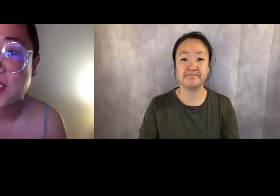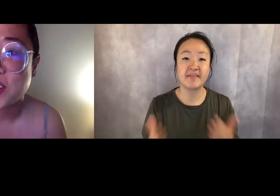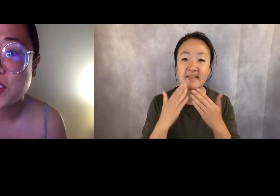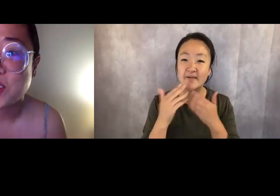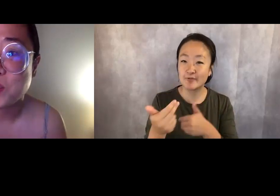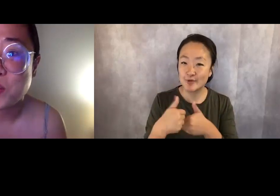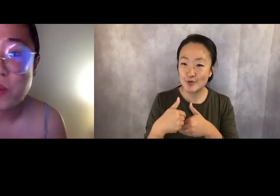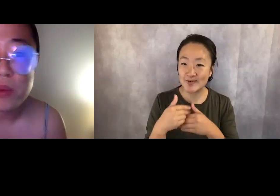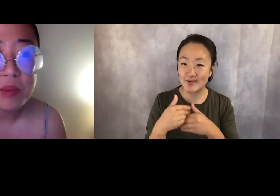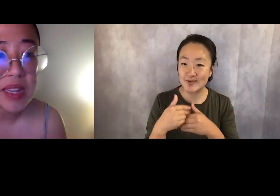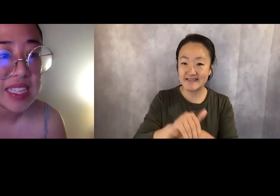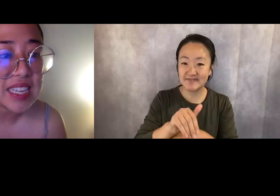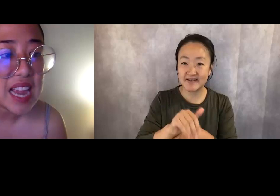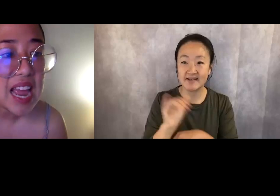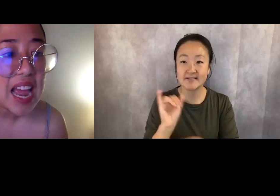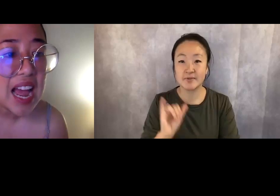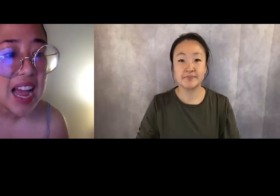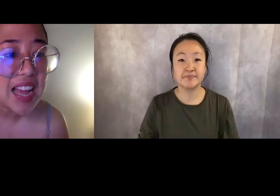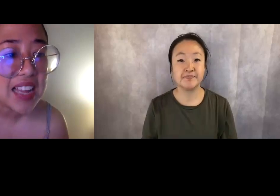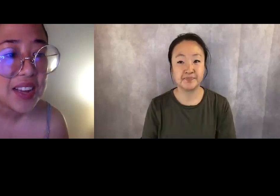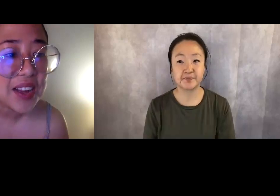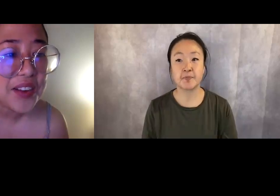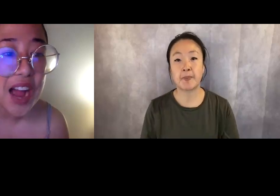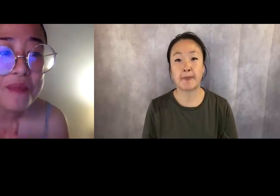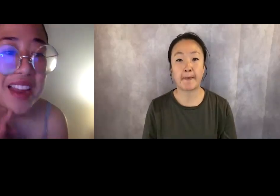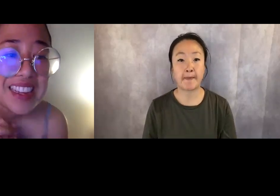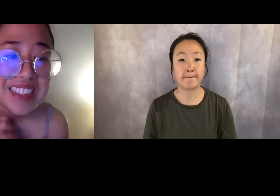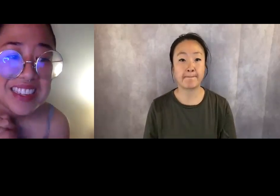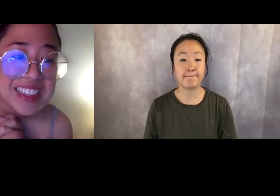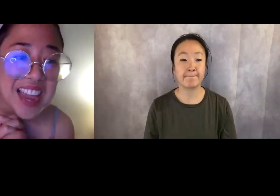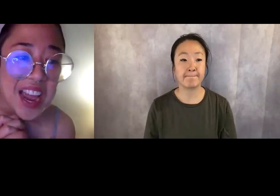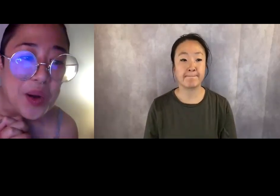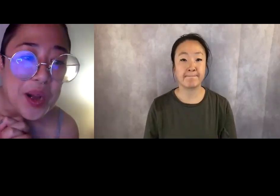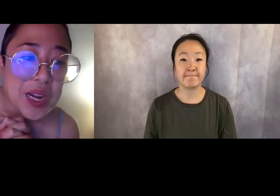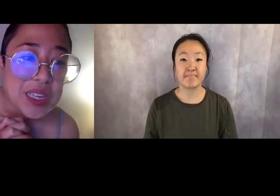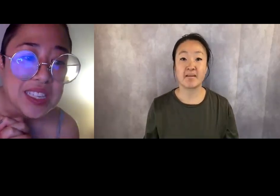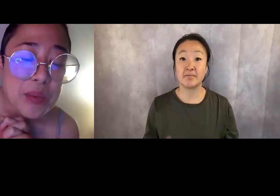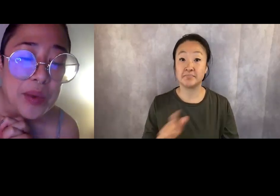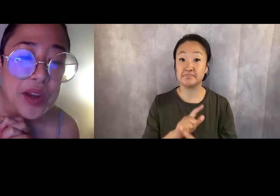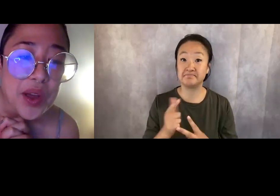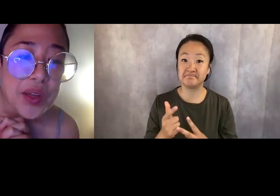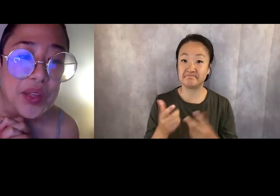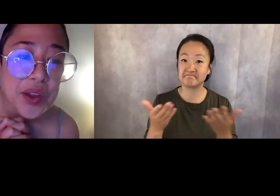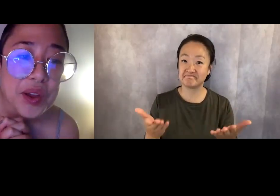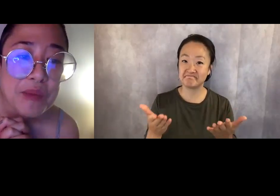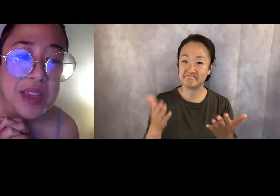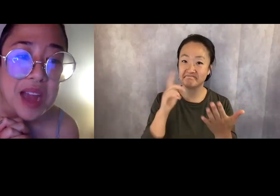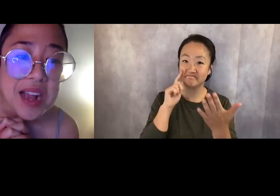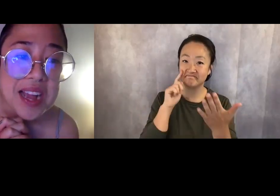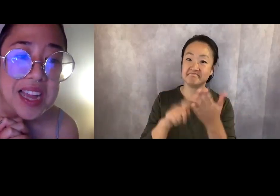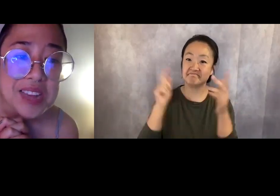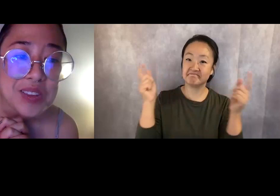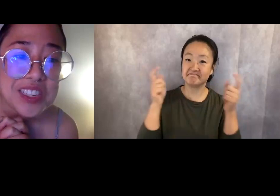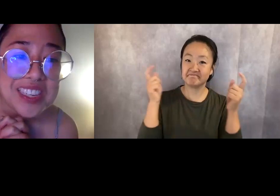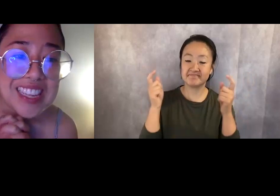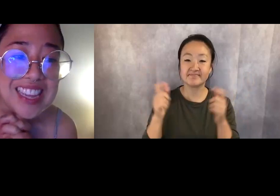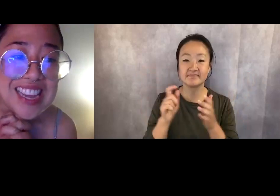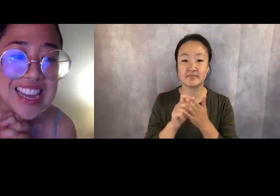Up next is our celebrated author, Bianca, Eugenia Leigh.